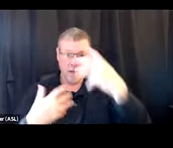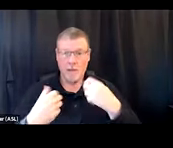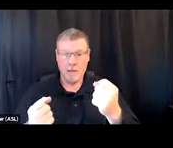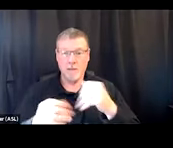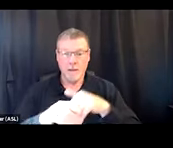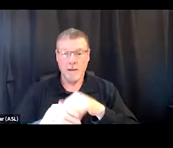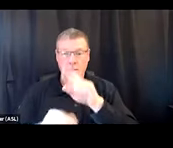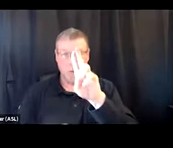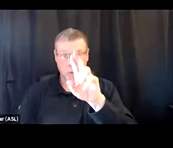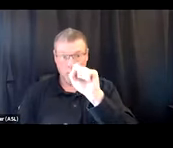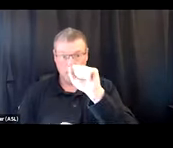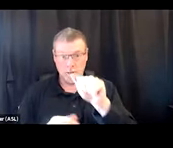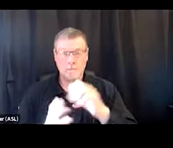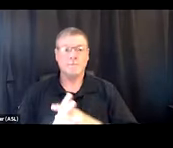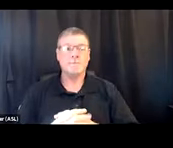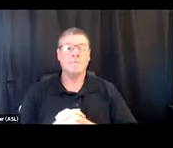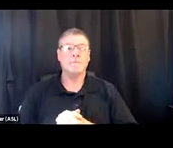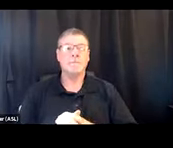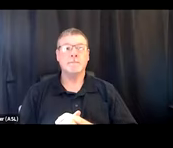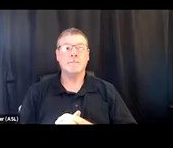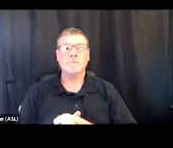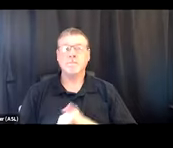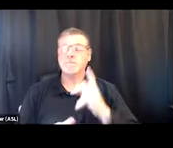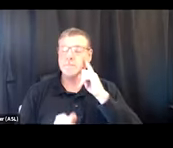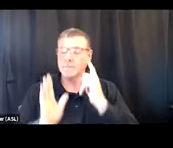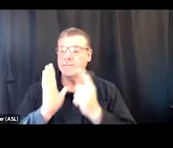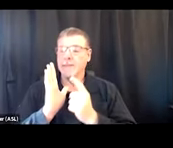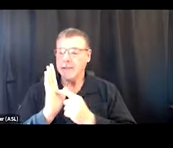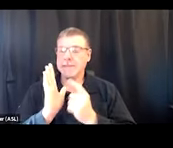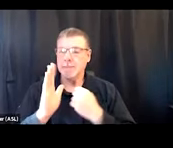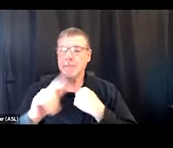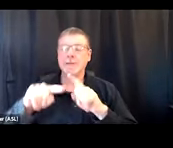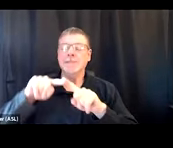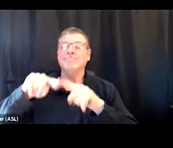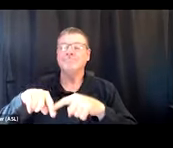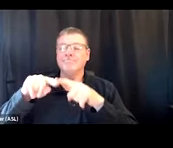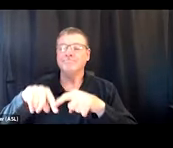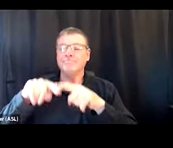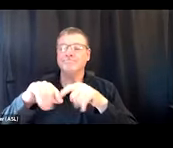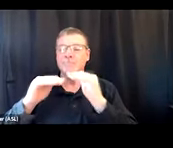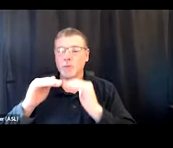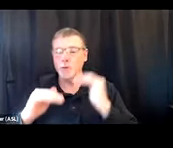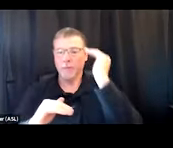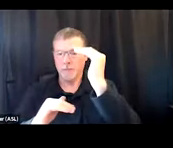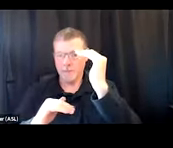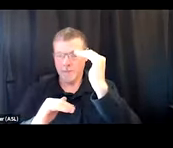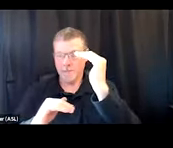which I think sometimes we lean on too heavily or too quickly as a solution,